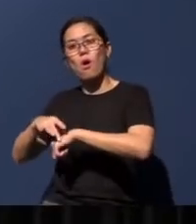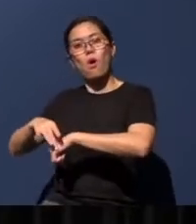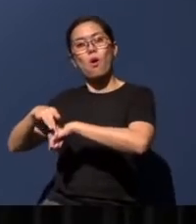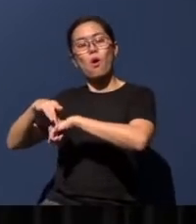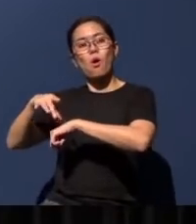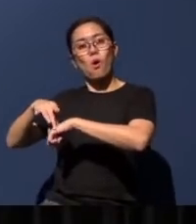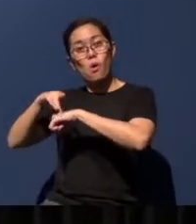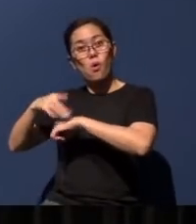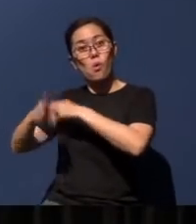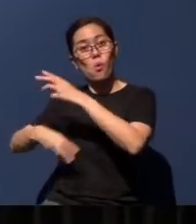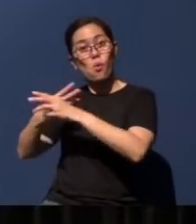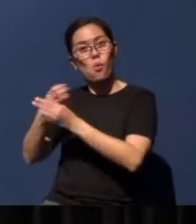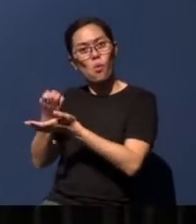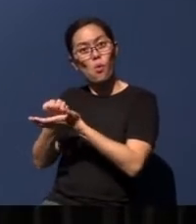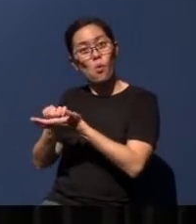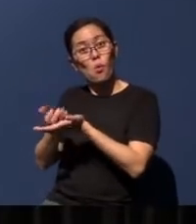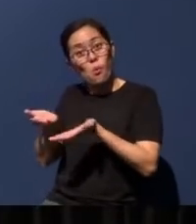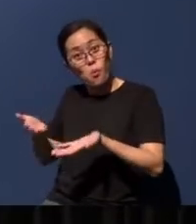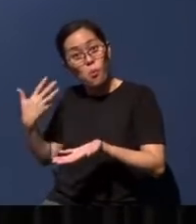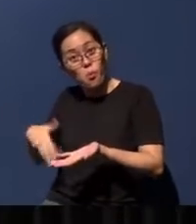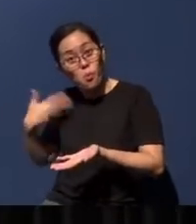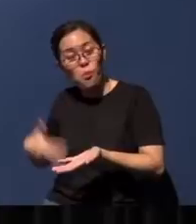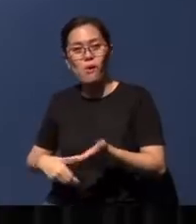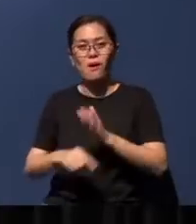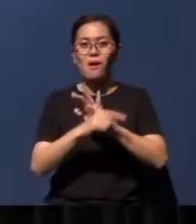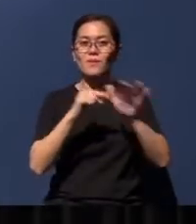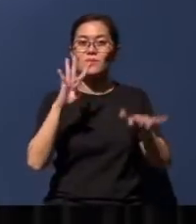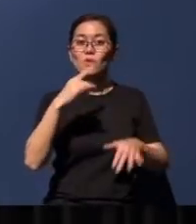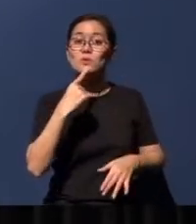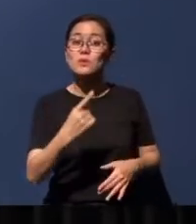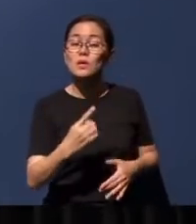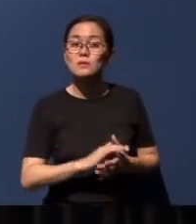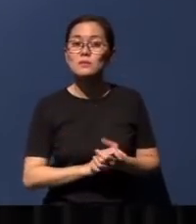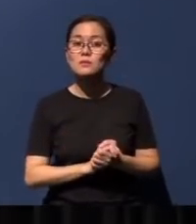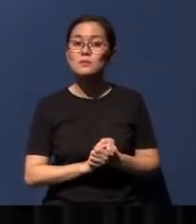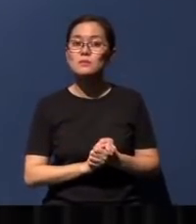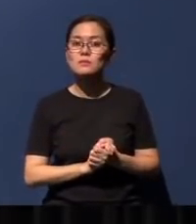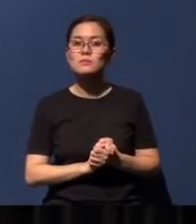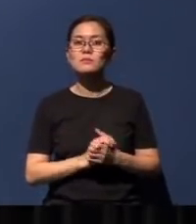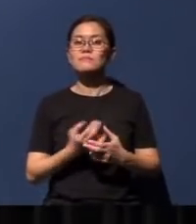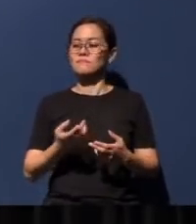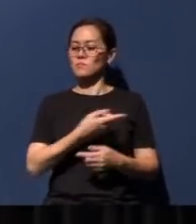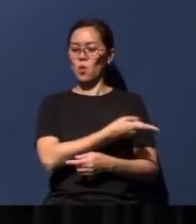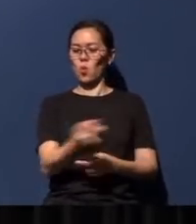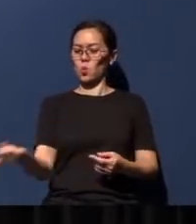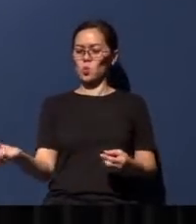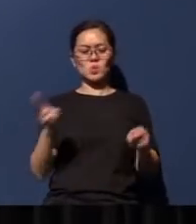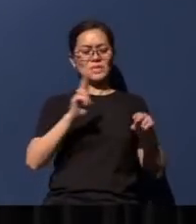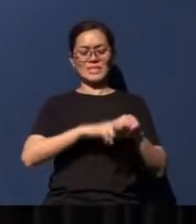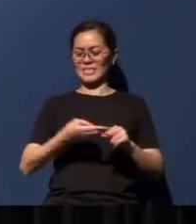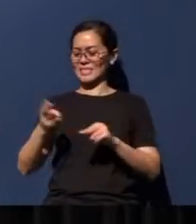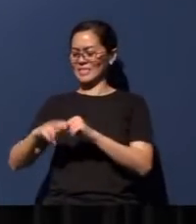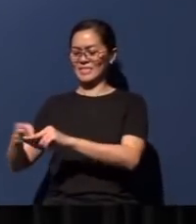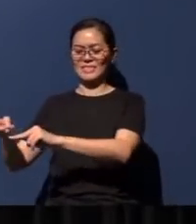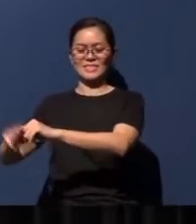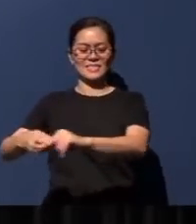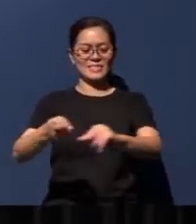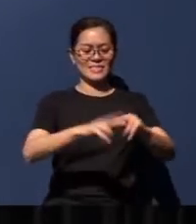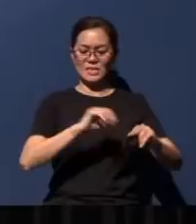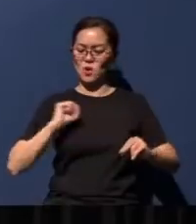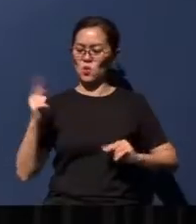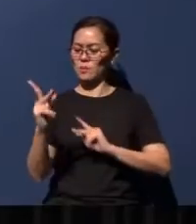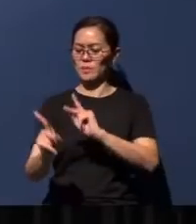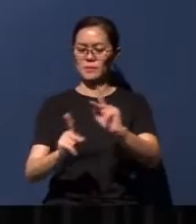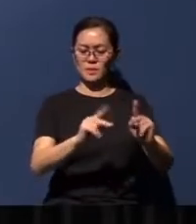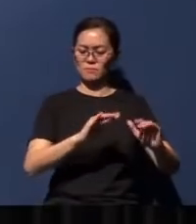economy. Verse 4 says this: 'They shall sit every man under his vine and under his fig tree.' You